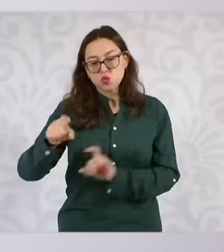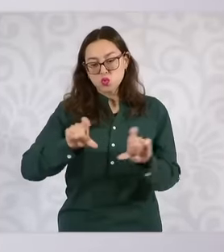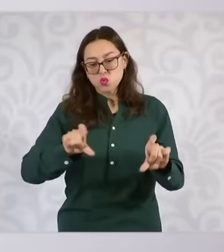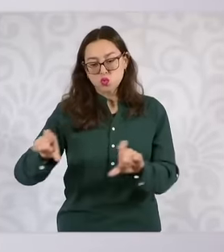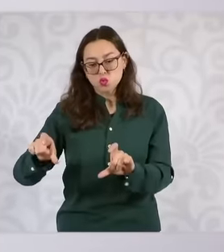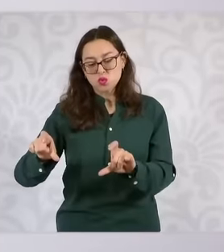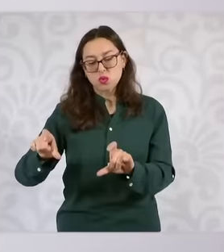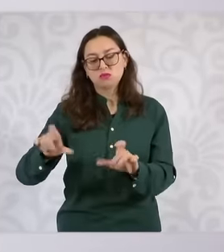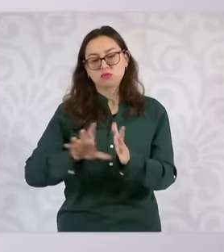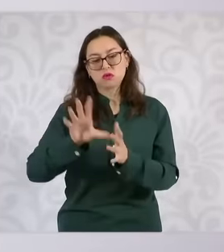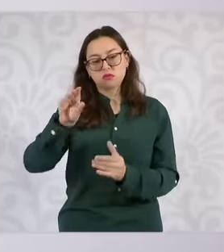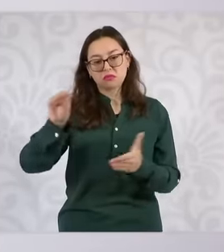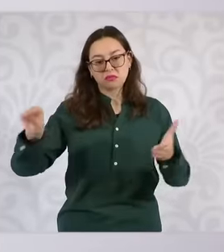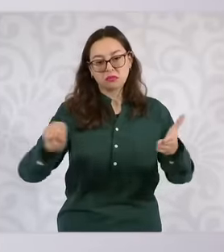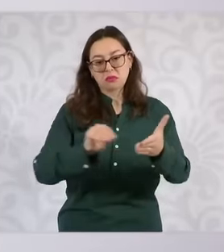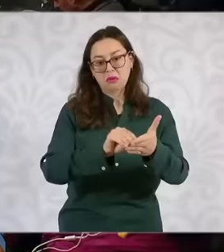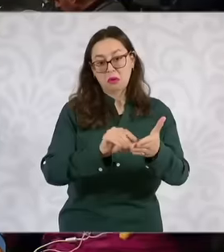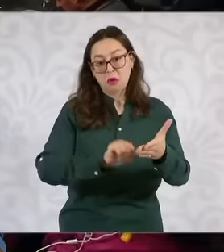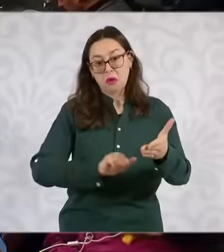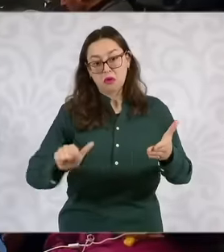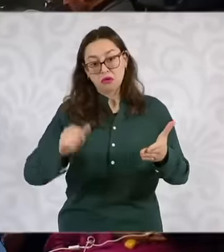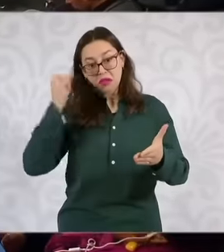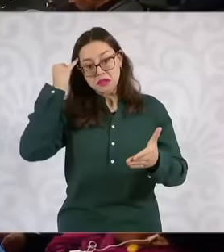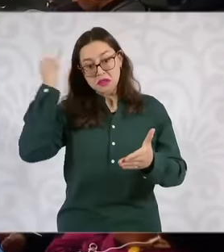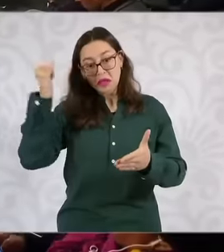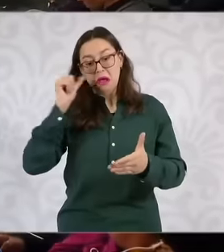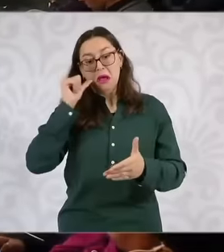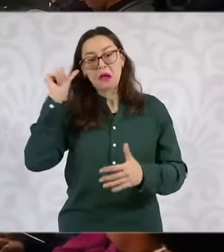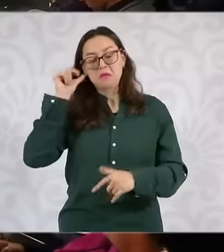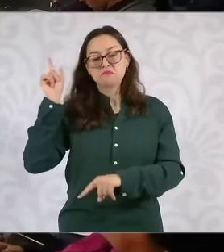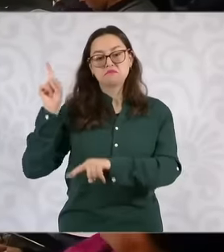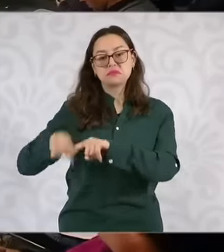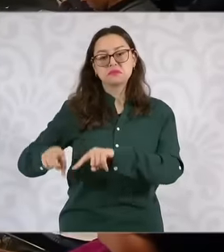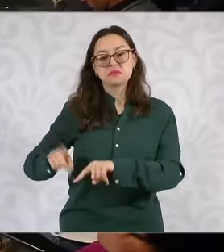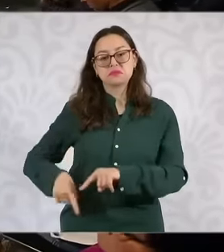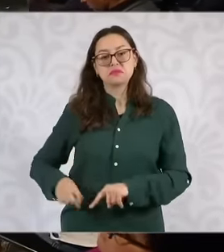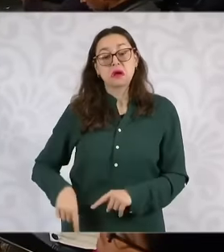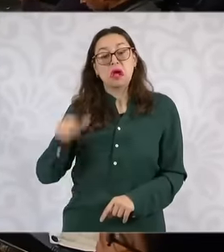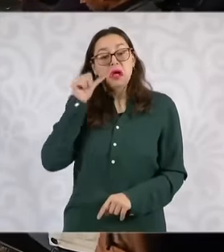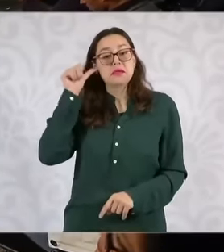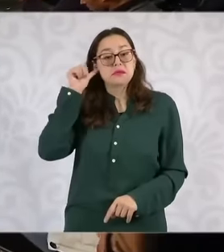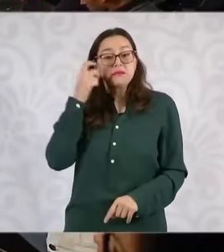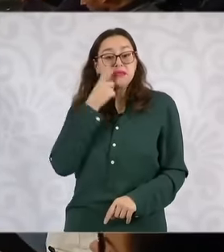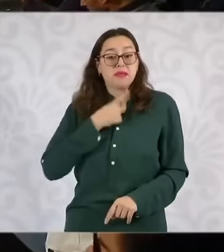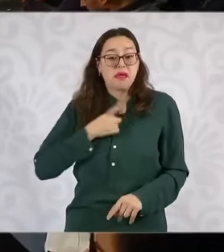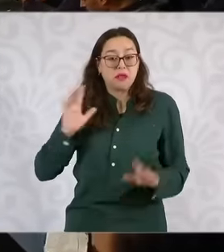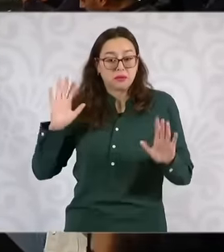that just yesterday they removed them is what the ministry informs me legal finally president today